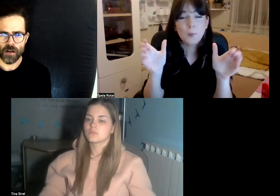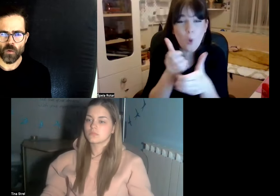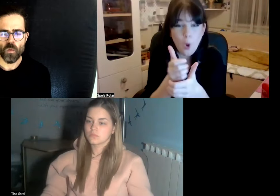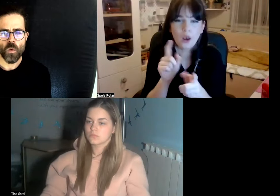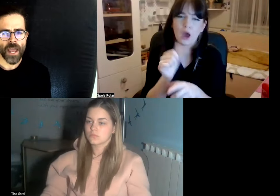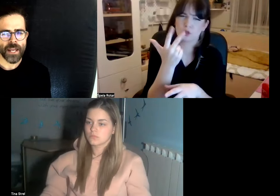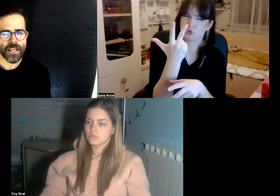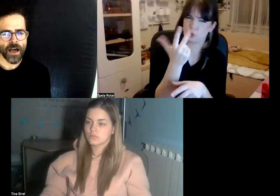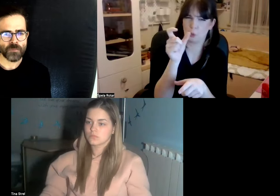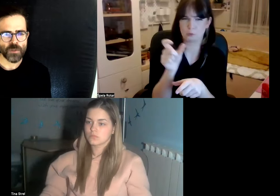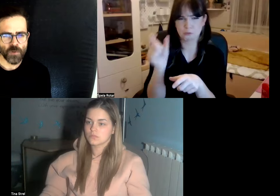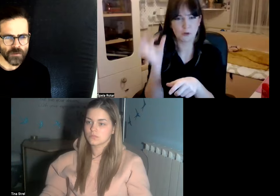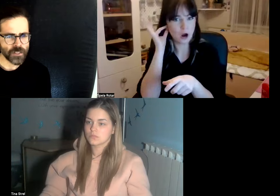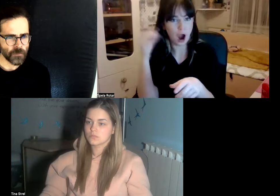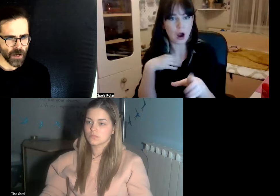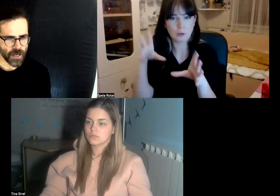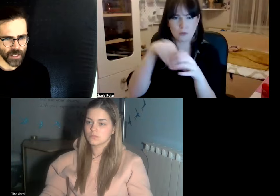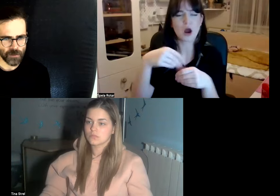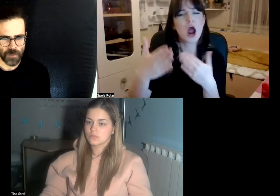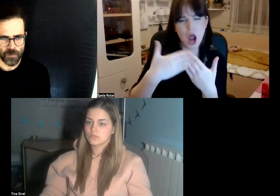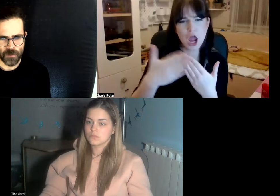when I'm surrounded by hearing people